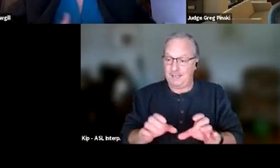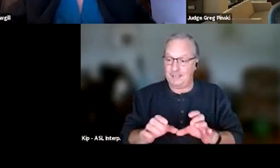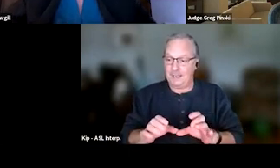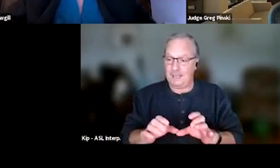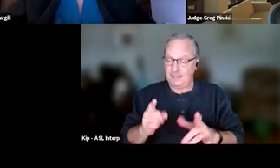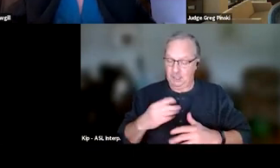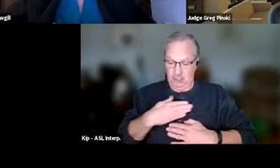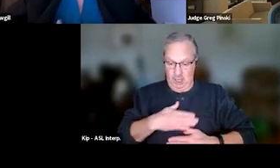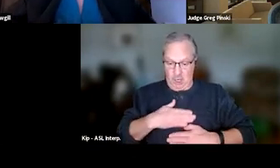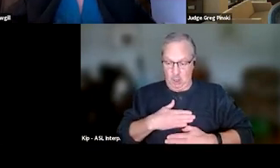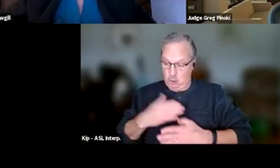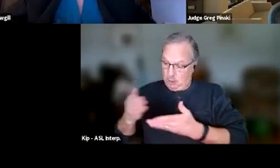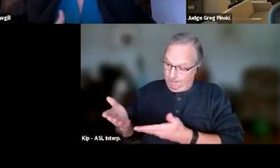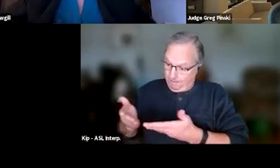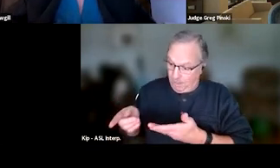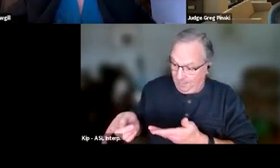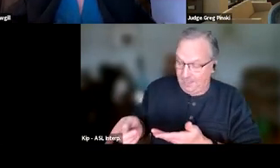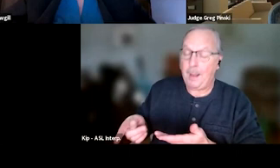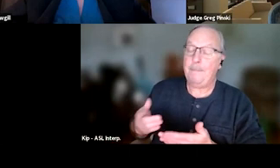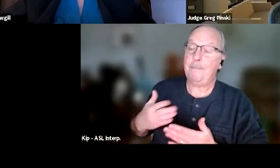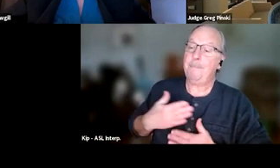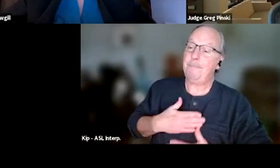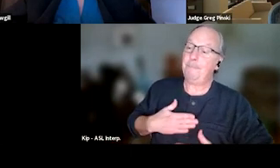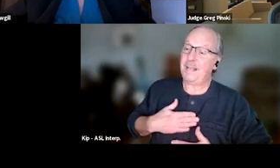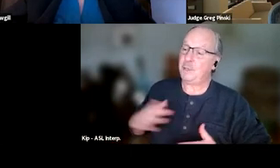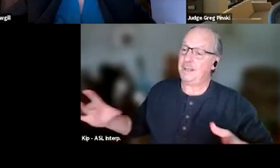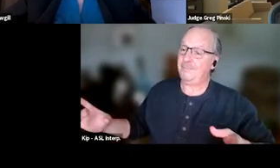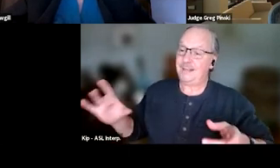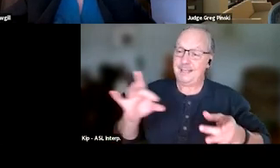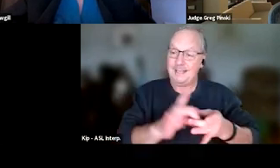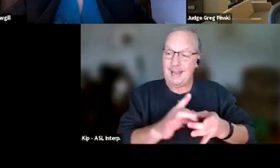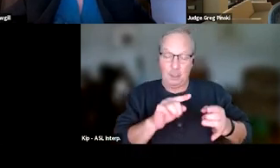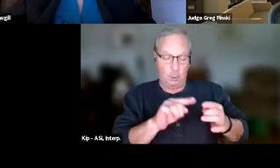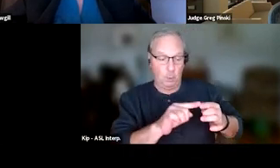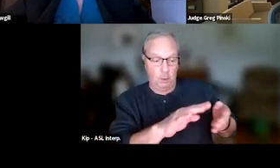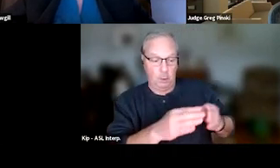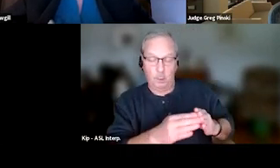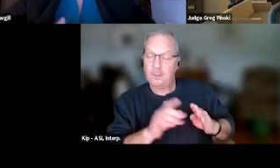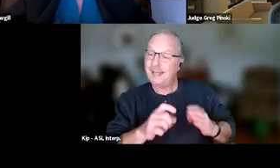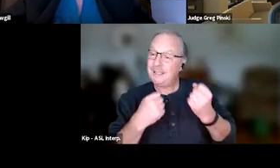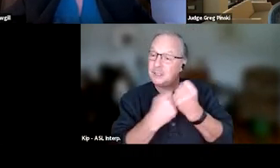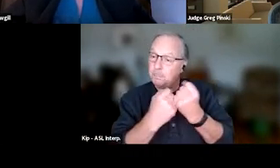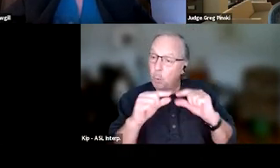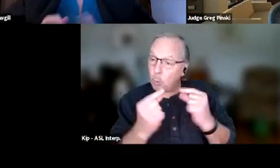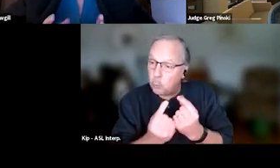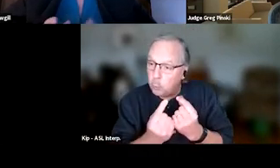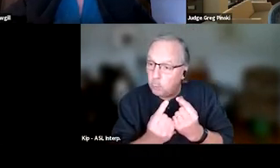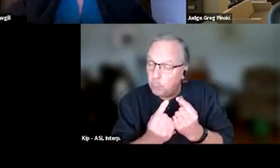that bring them pleasure and give them connection to the community. Do they need support groups? Do they need maybe a sports club?